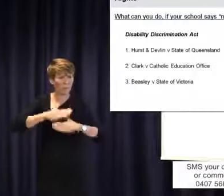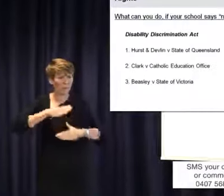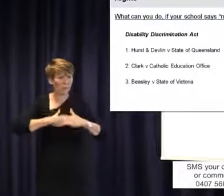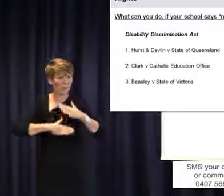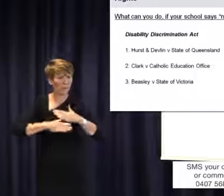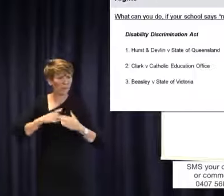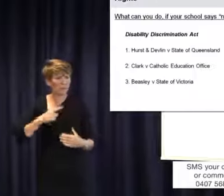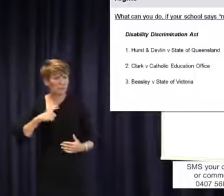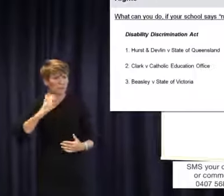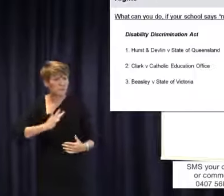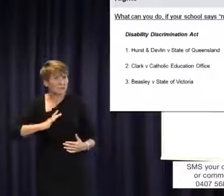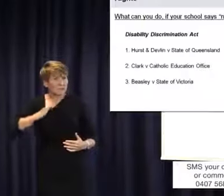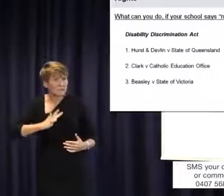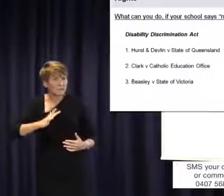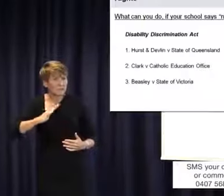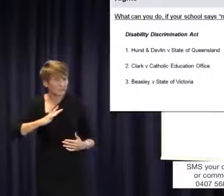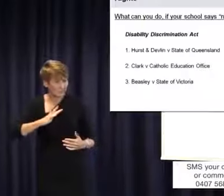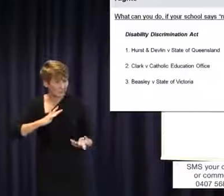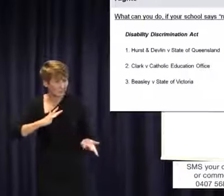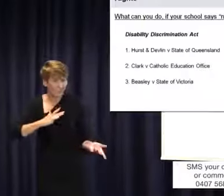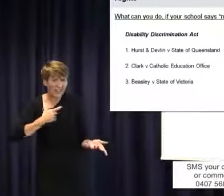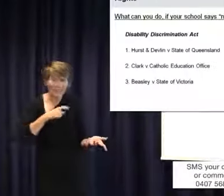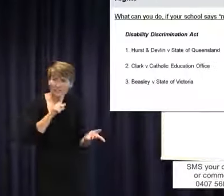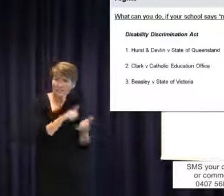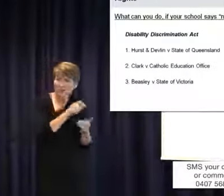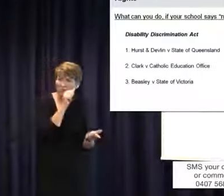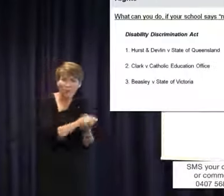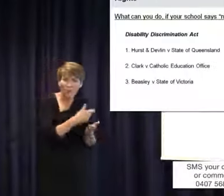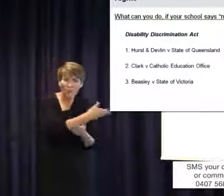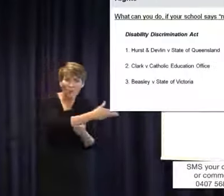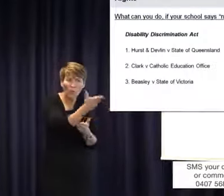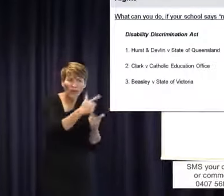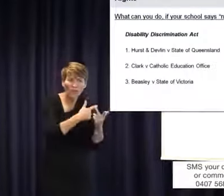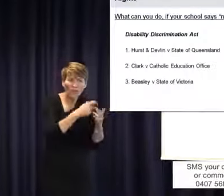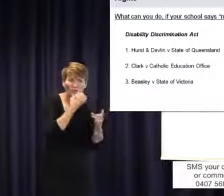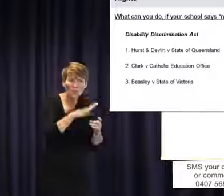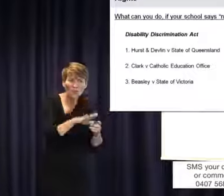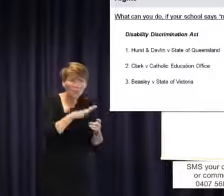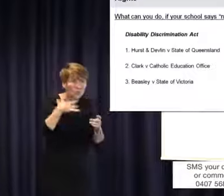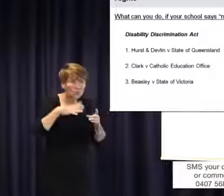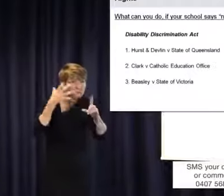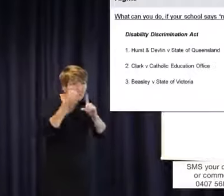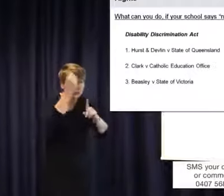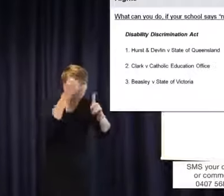as all the other kids to reach her educational potential. So that was a very important case